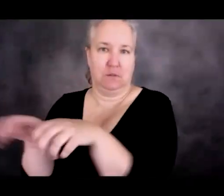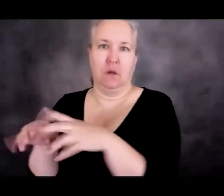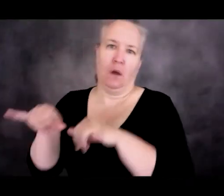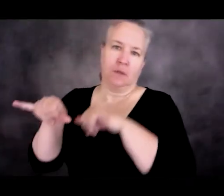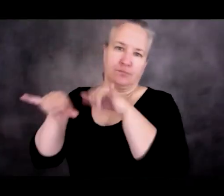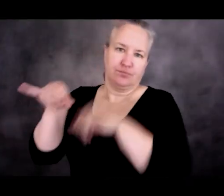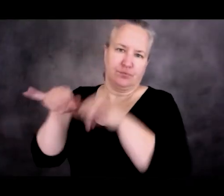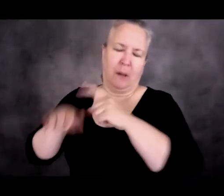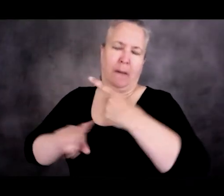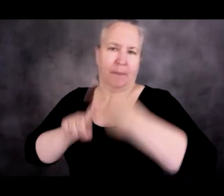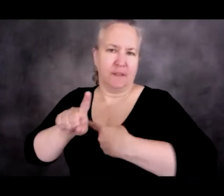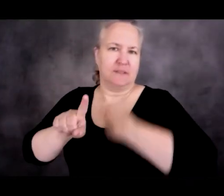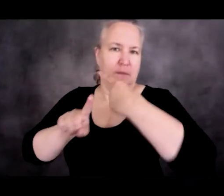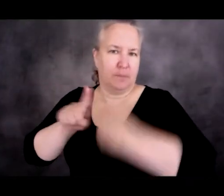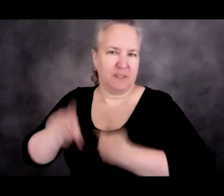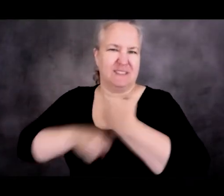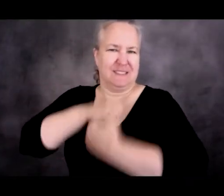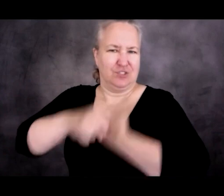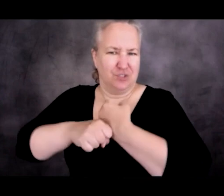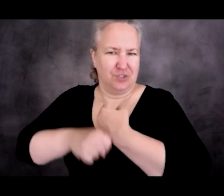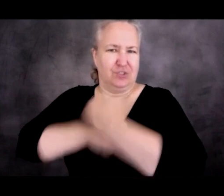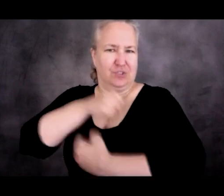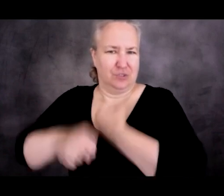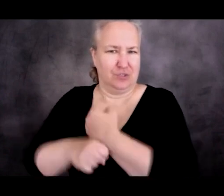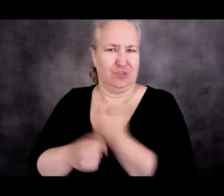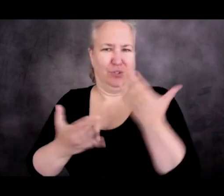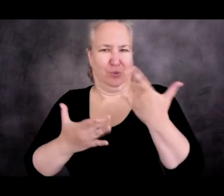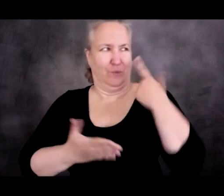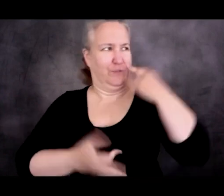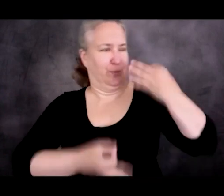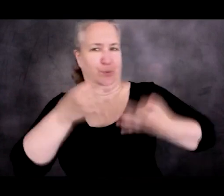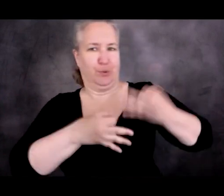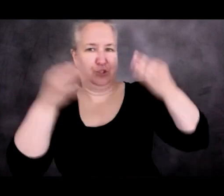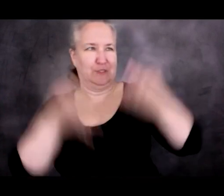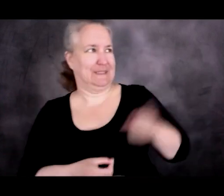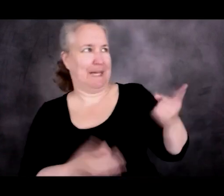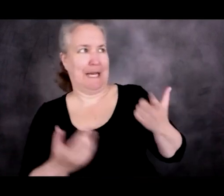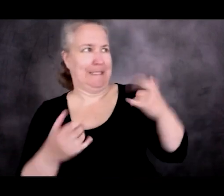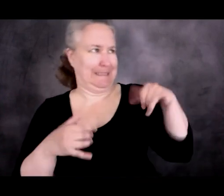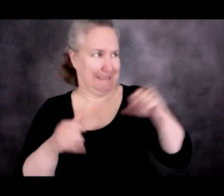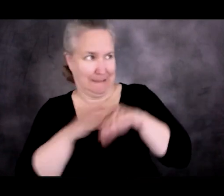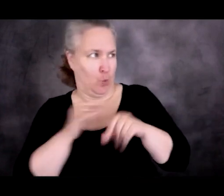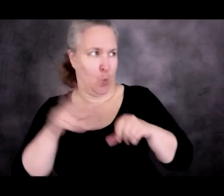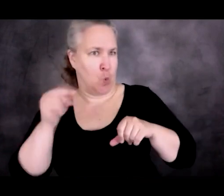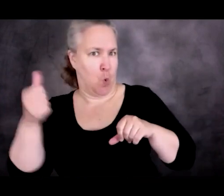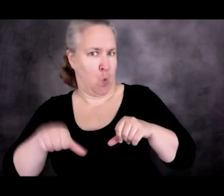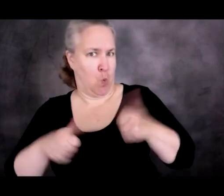while these claims were being adjudicated. And a deliberate way to slow down and discourage